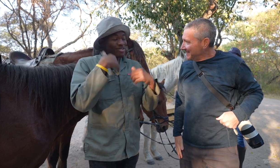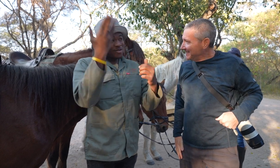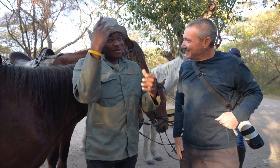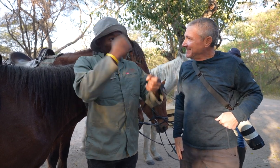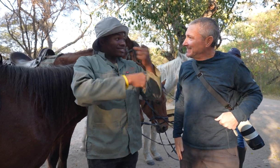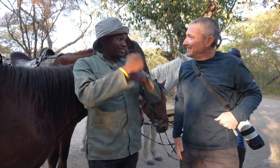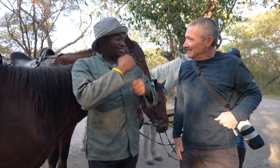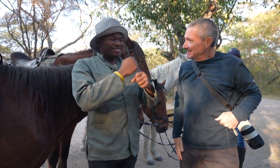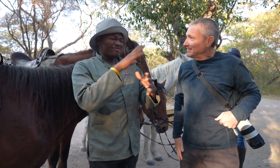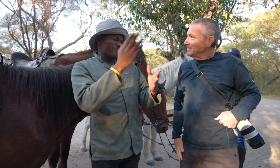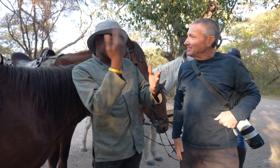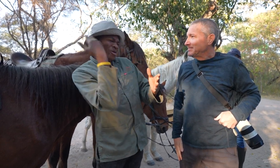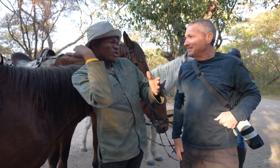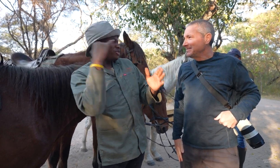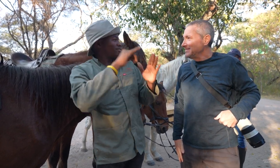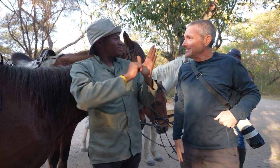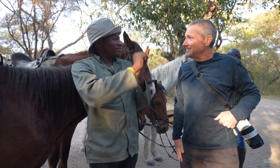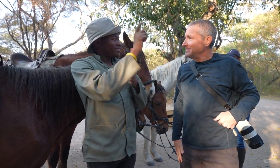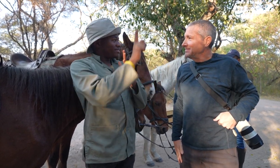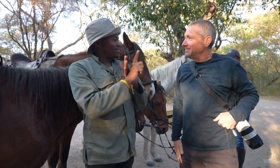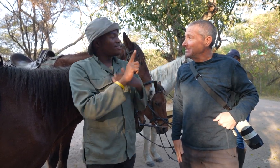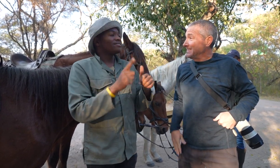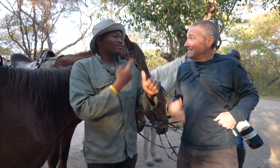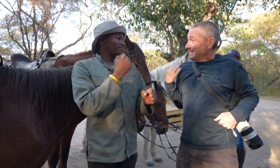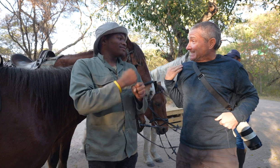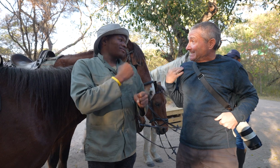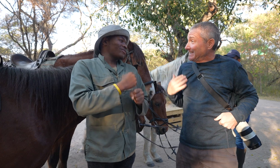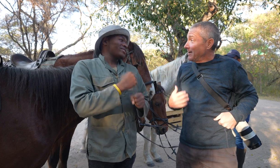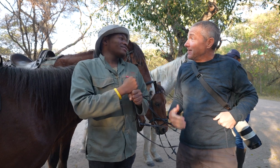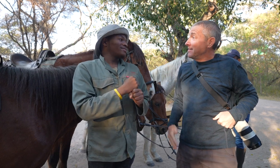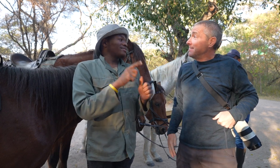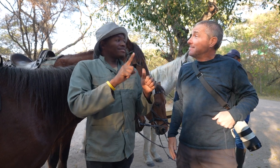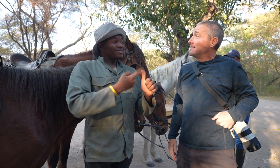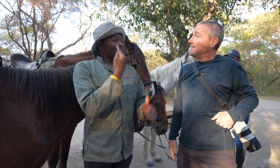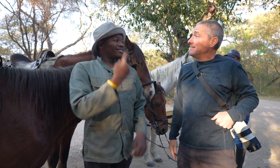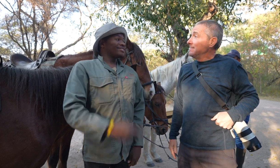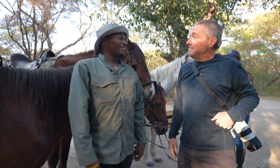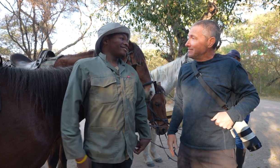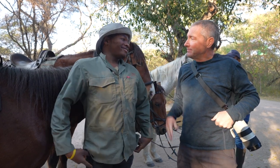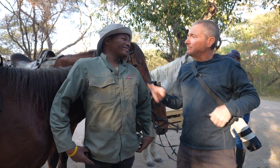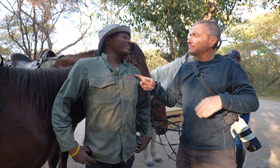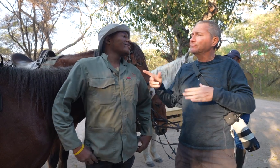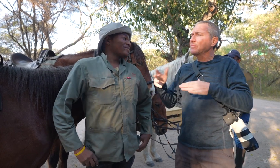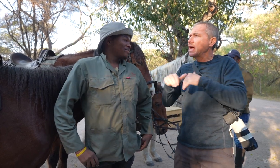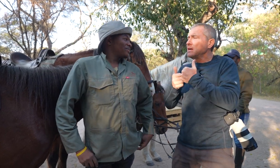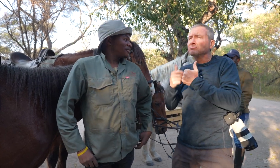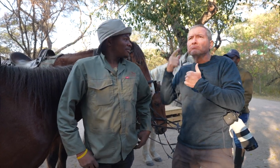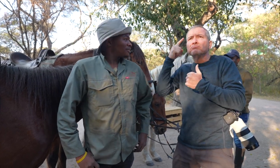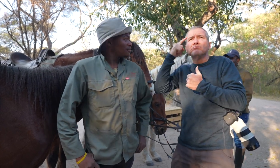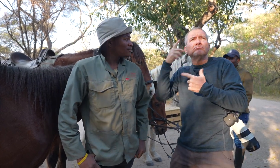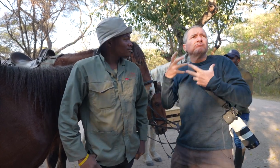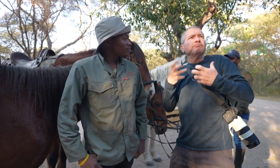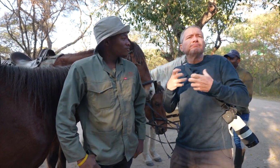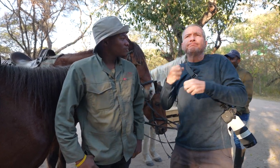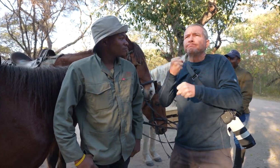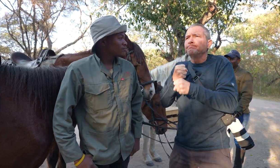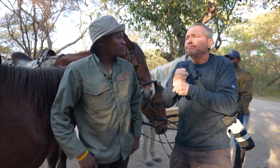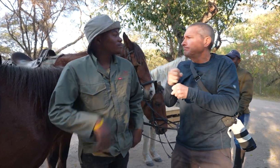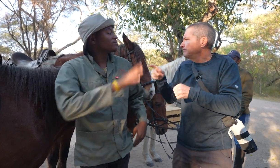I started working for the first time last April. How did you think about or want to work for this?